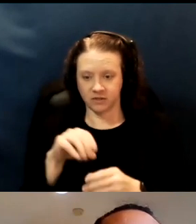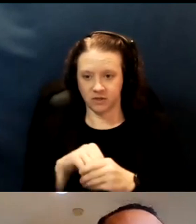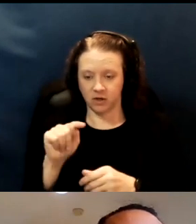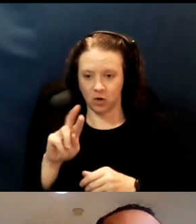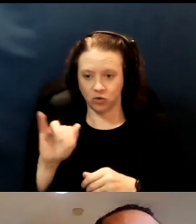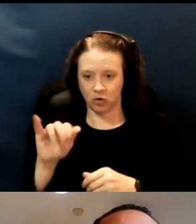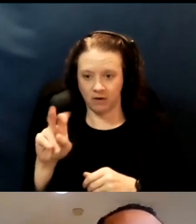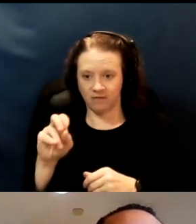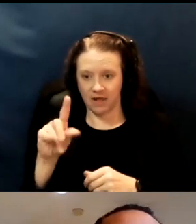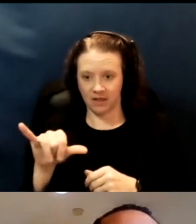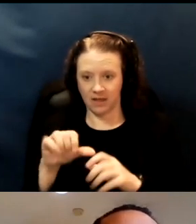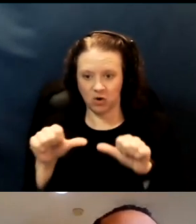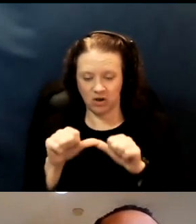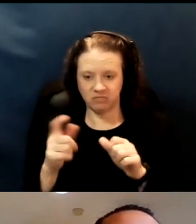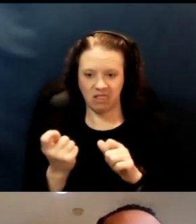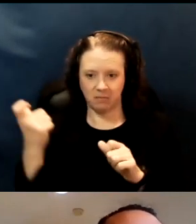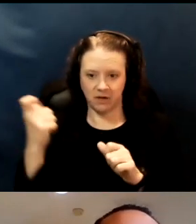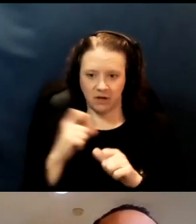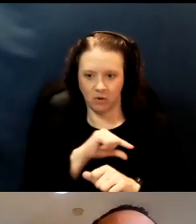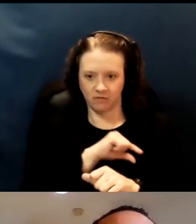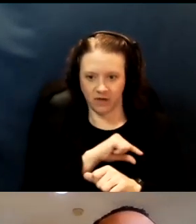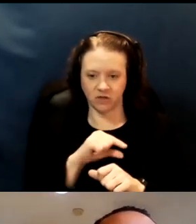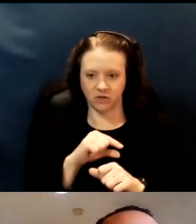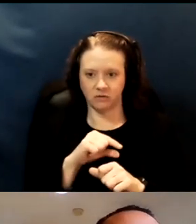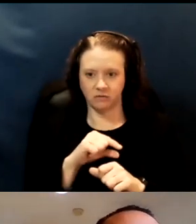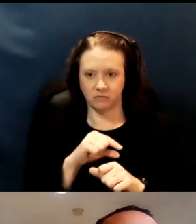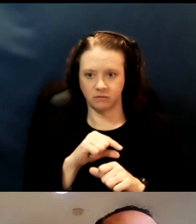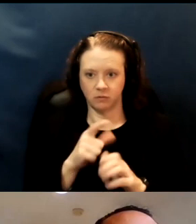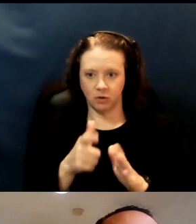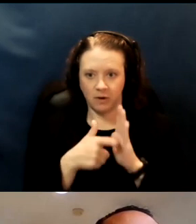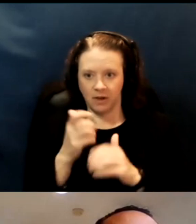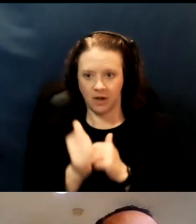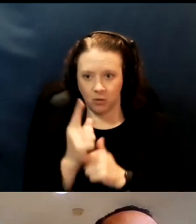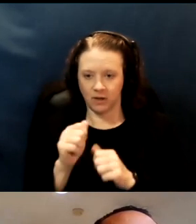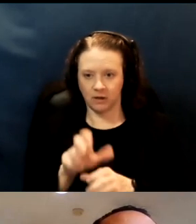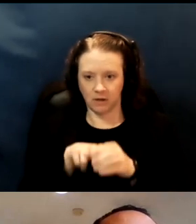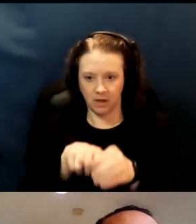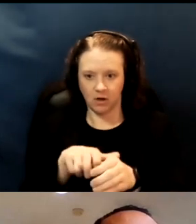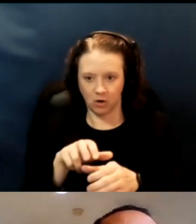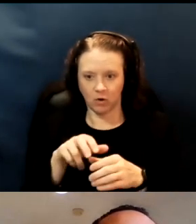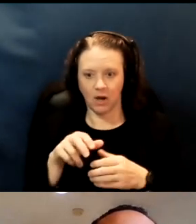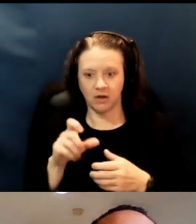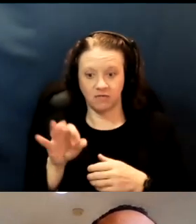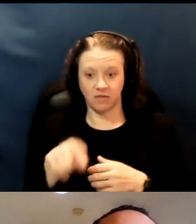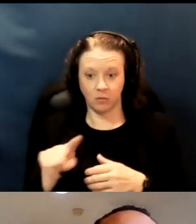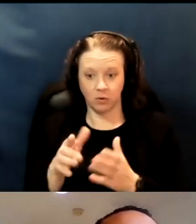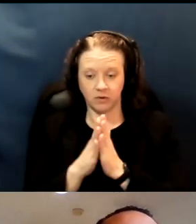eliminated qualification requirements. Anyone can get a ride if they request it. Paratransit of the East Bay